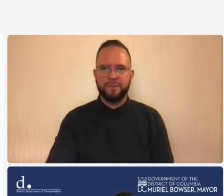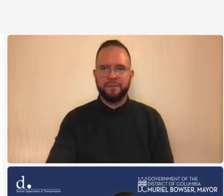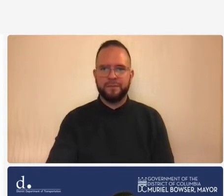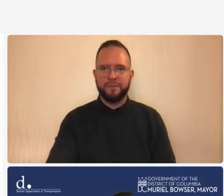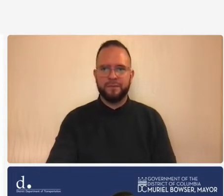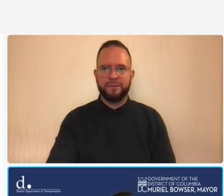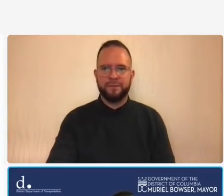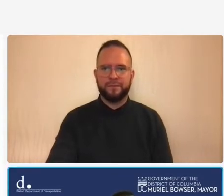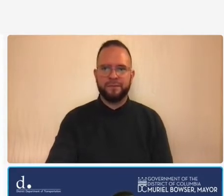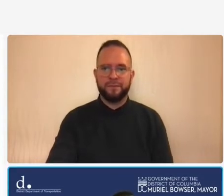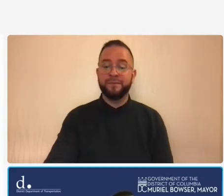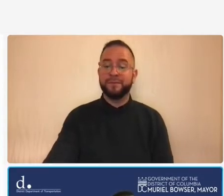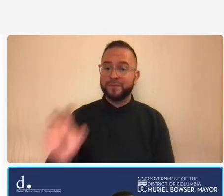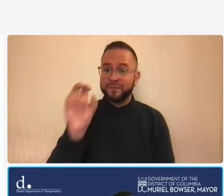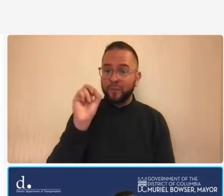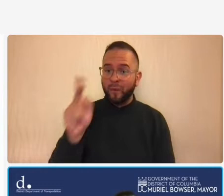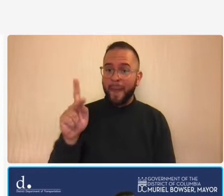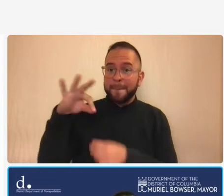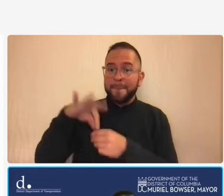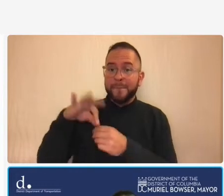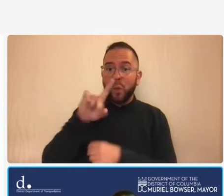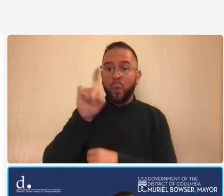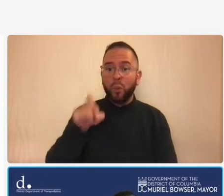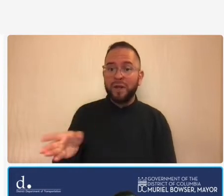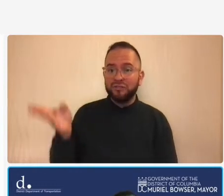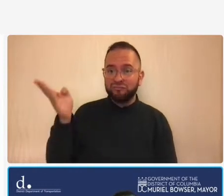okay we have our poll question we have three questions we want you to answer